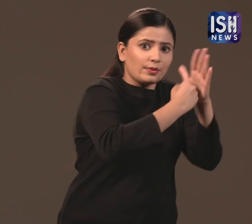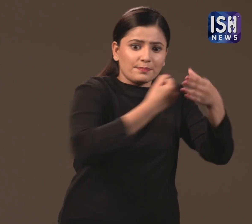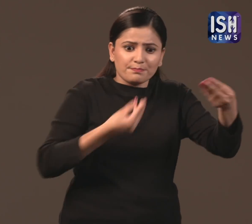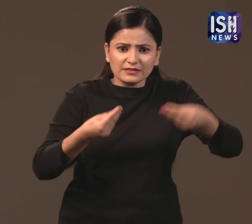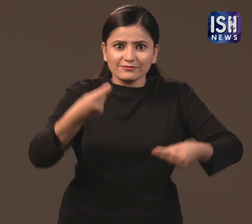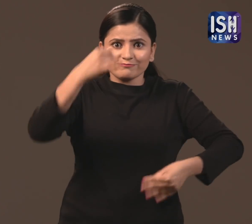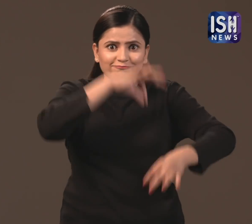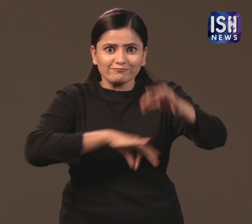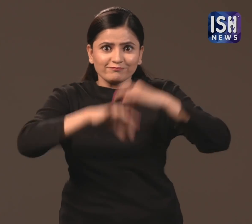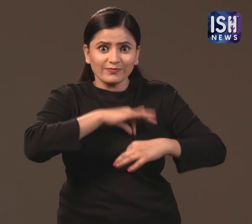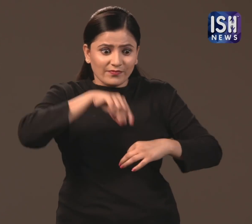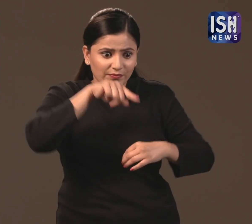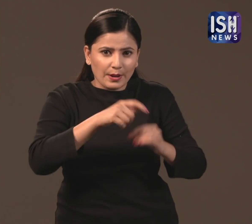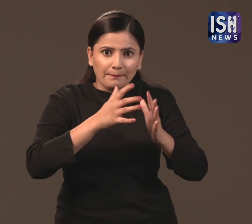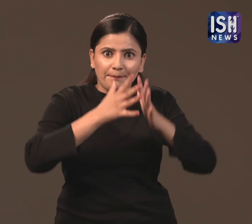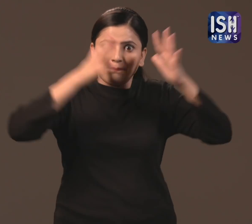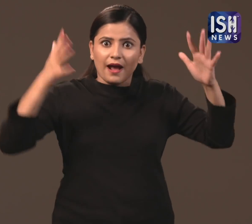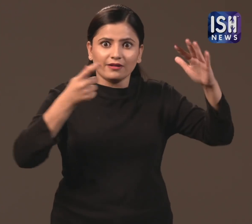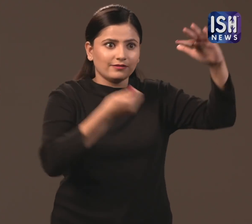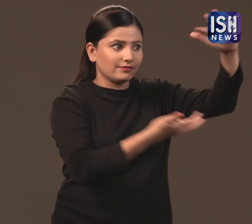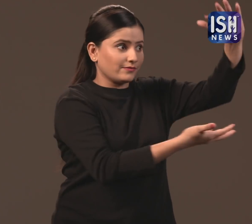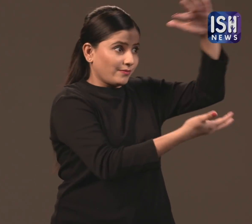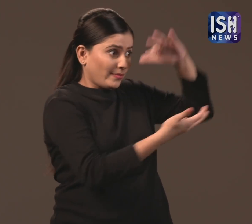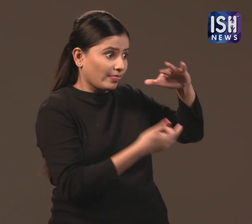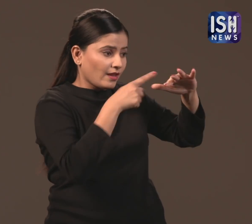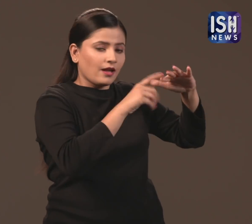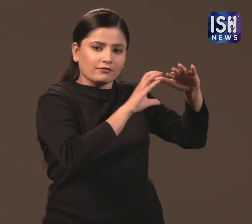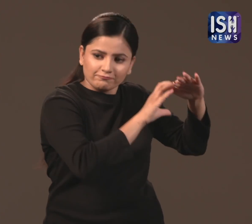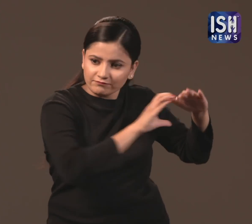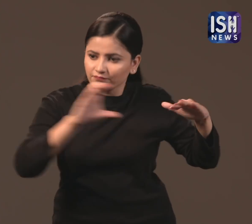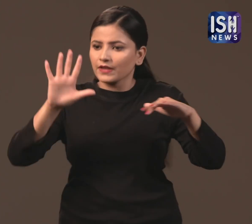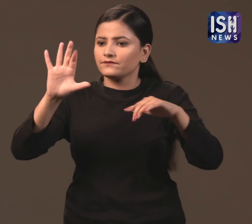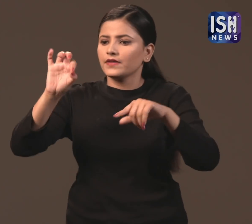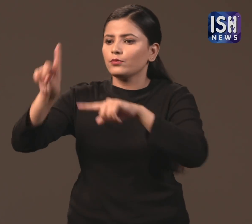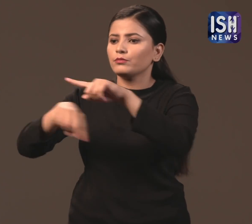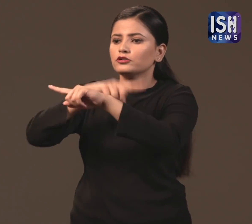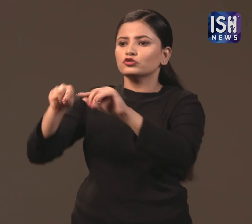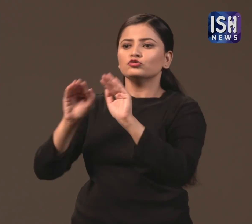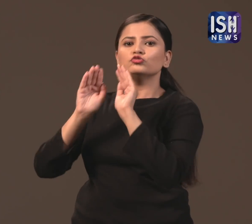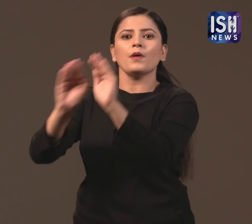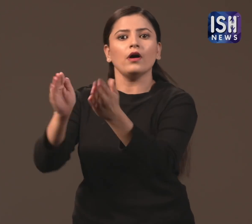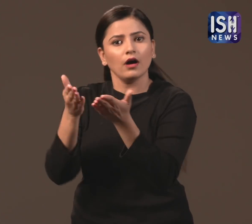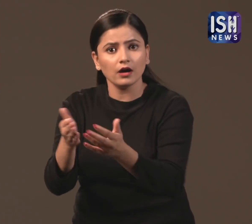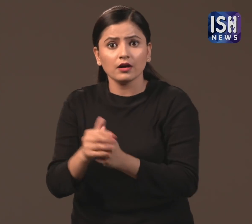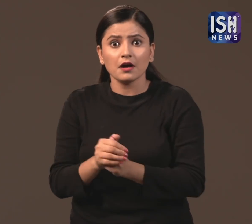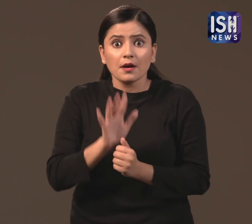to donate 50% of their income to charity.